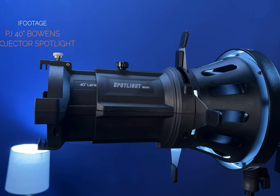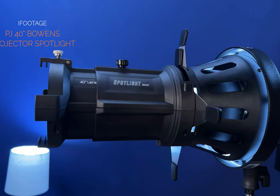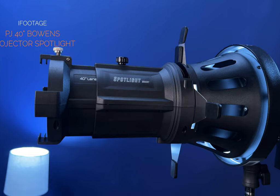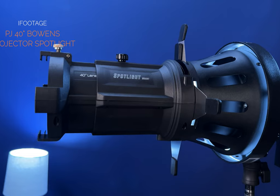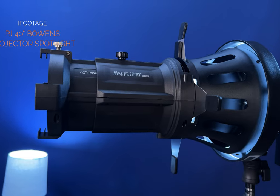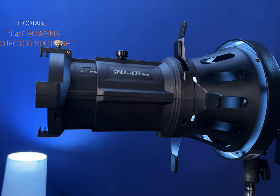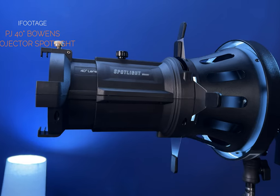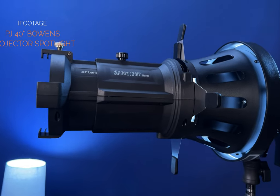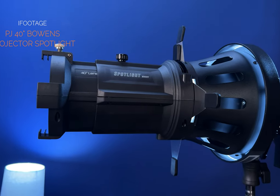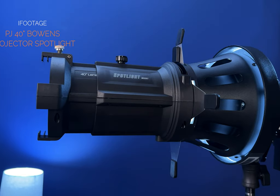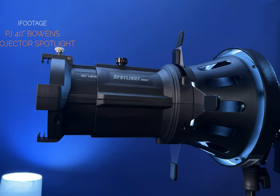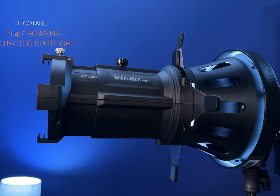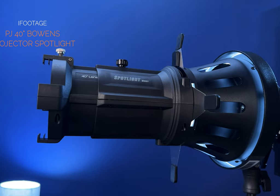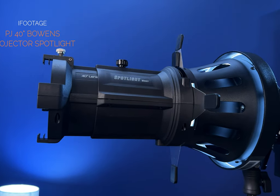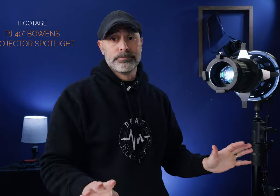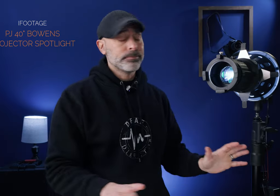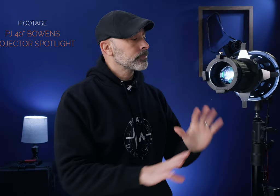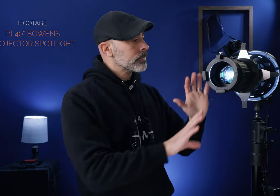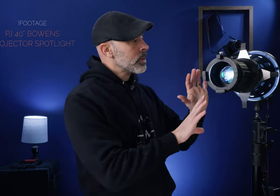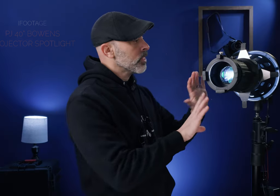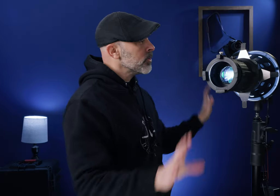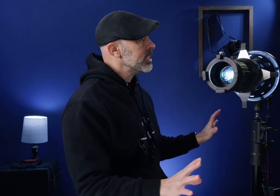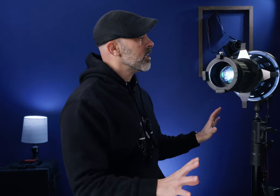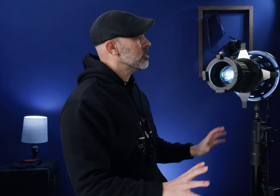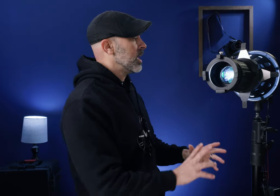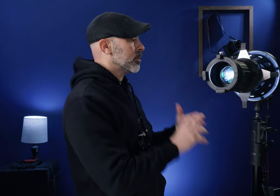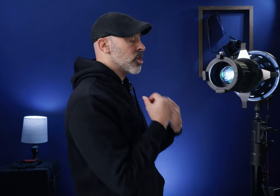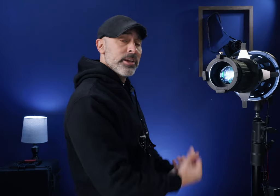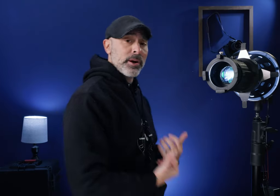is such a powerful light now the first thing you to understand when you're talking about